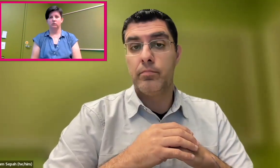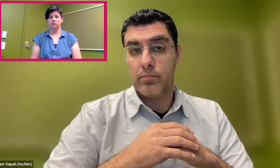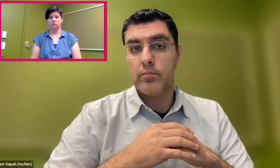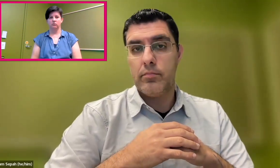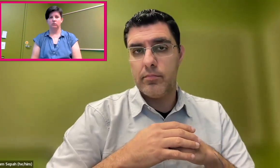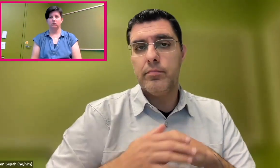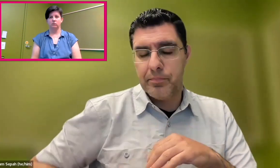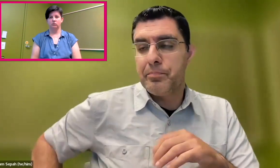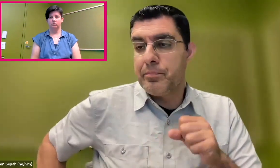Yeah.